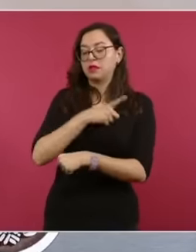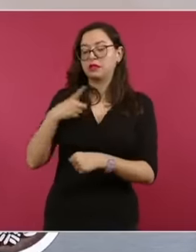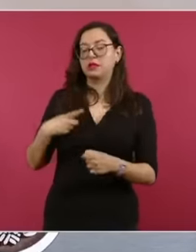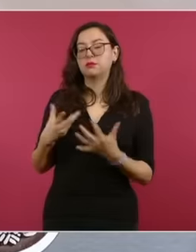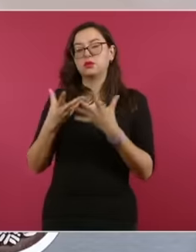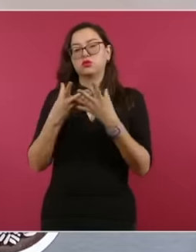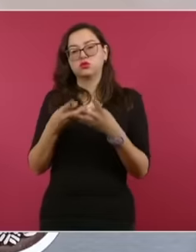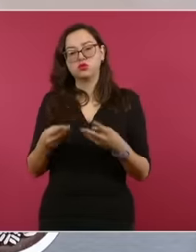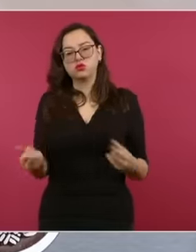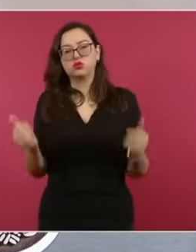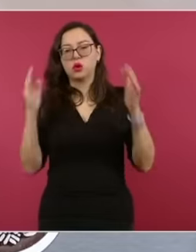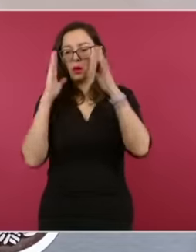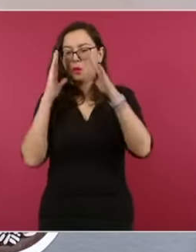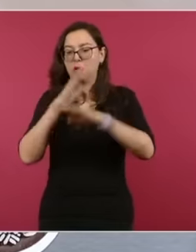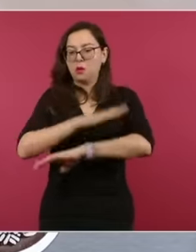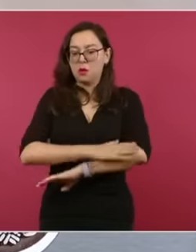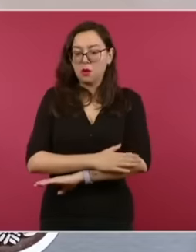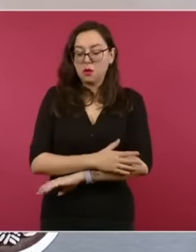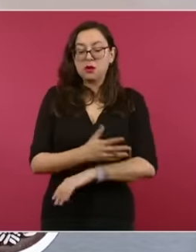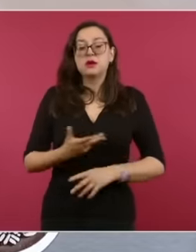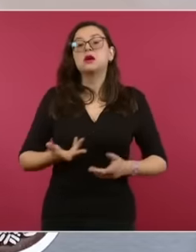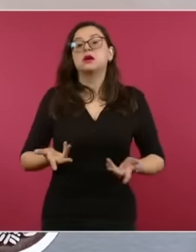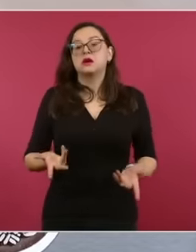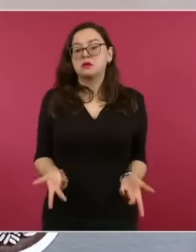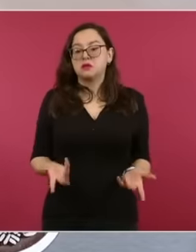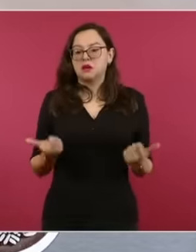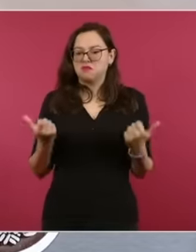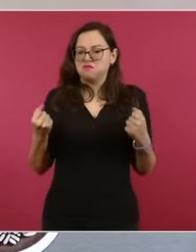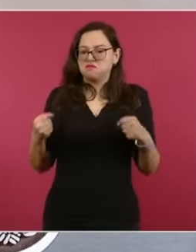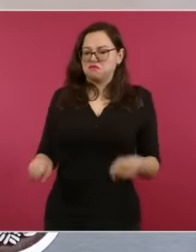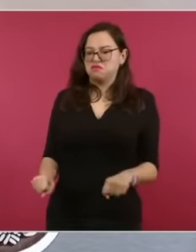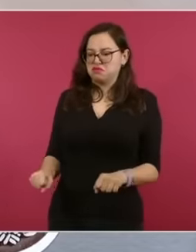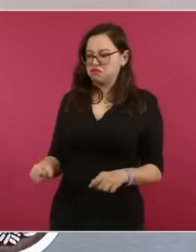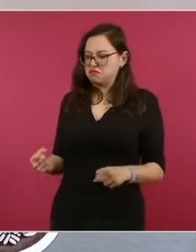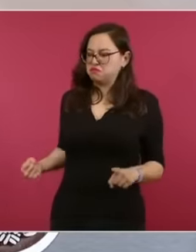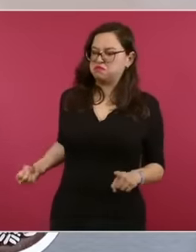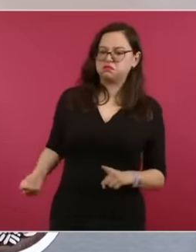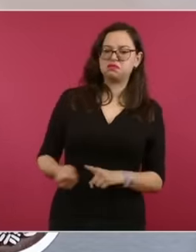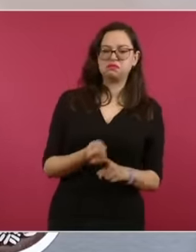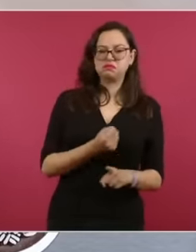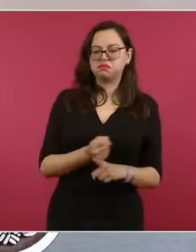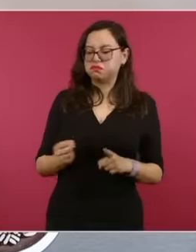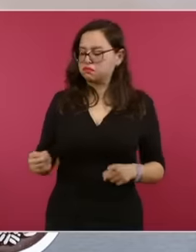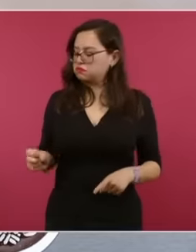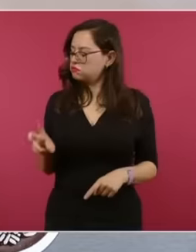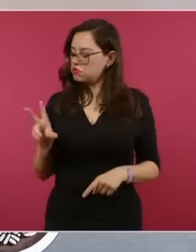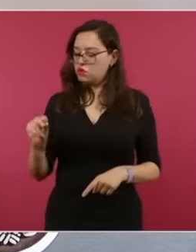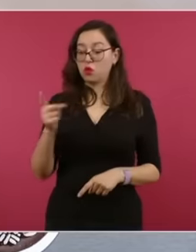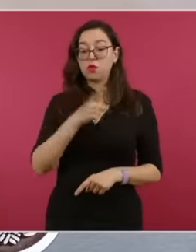on the conviction that The use of force is not the mechanism, Peace is dialogue